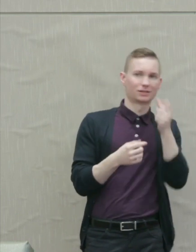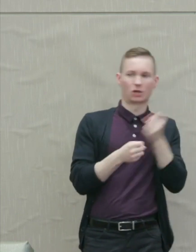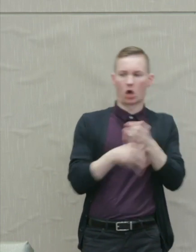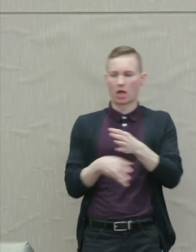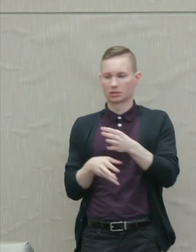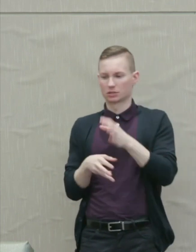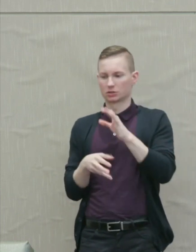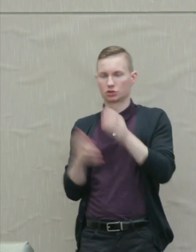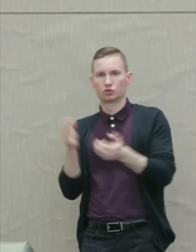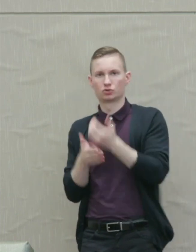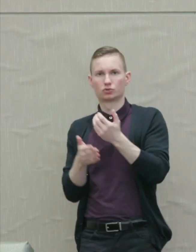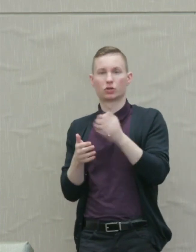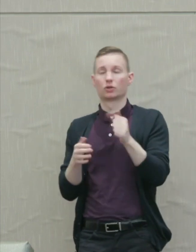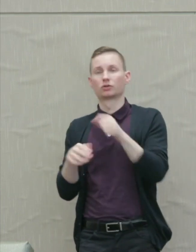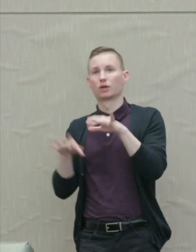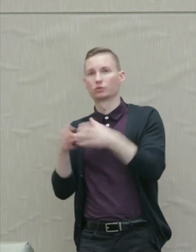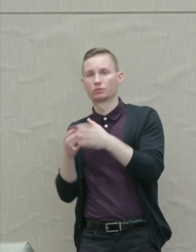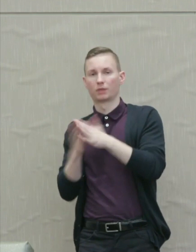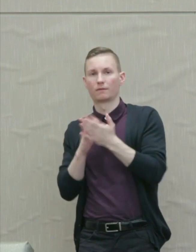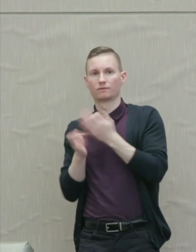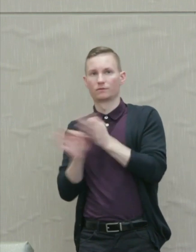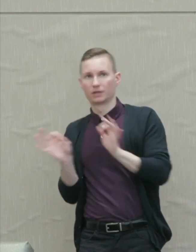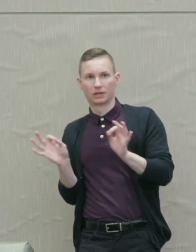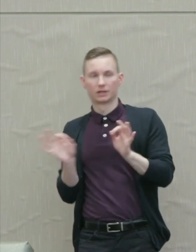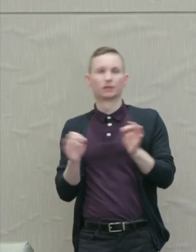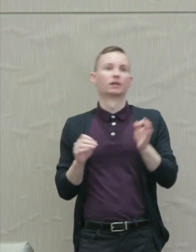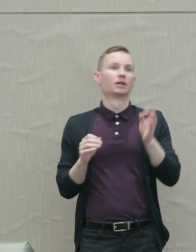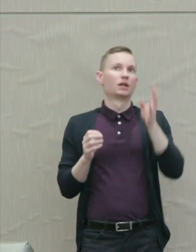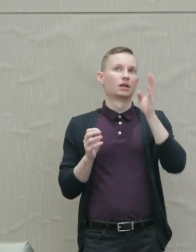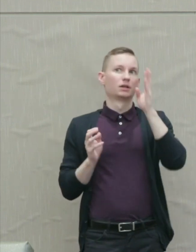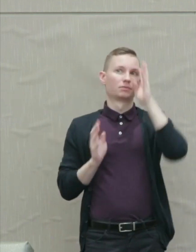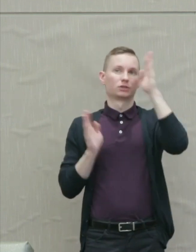an imaginative effort toward justice can do that.